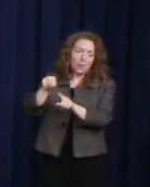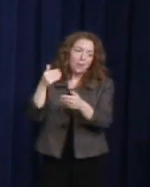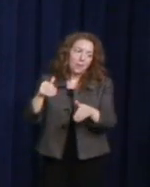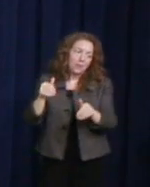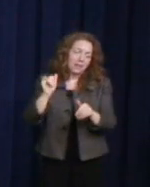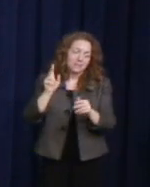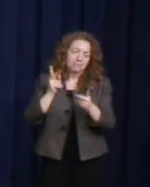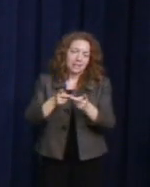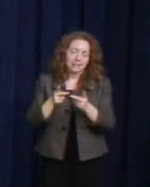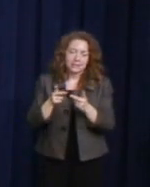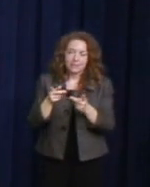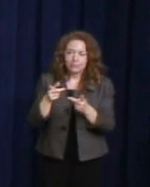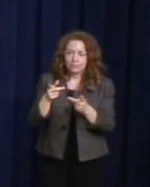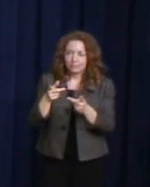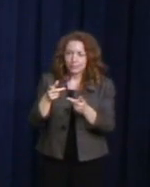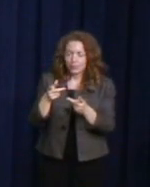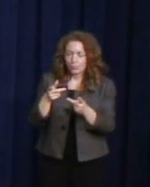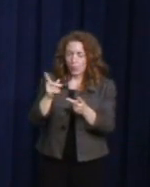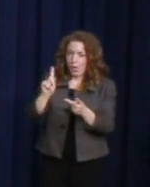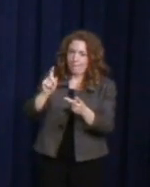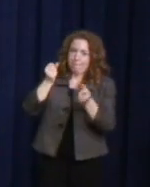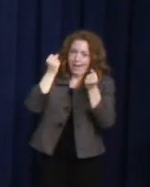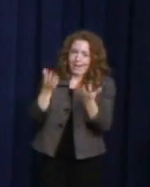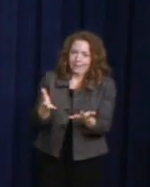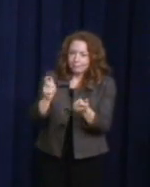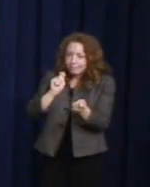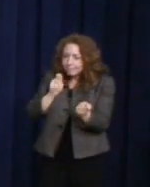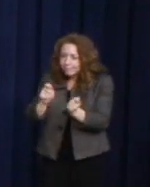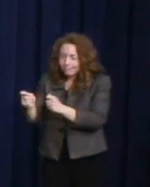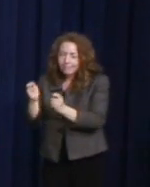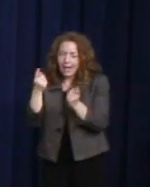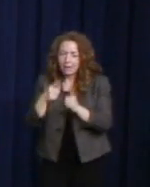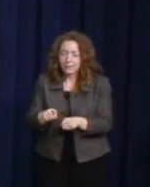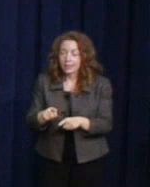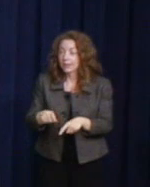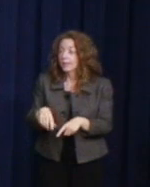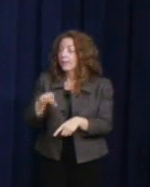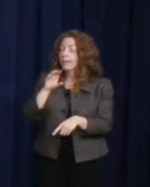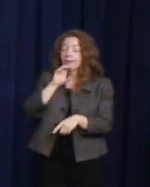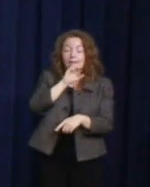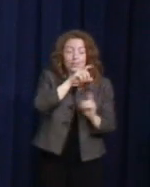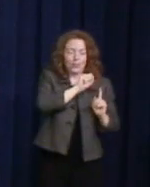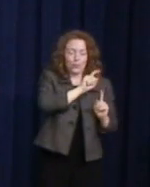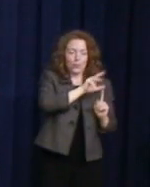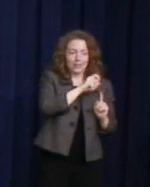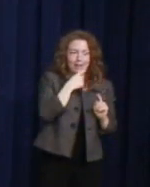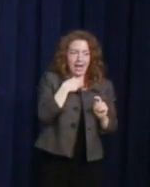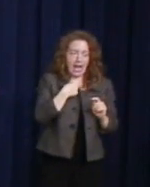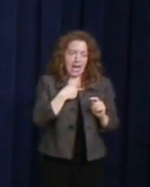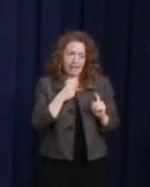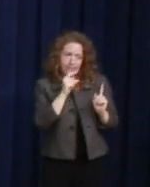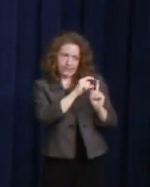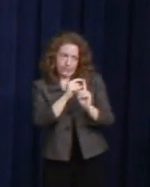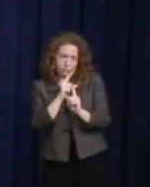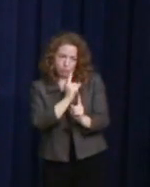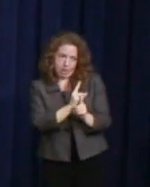When Stewart said that I had my semantics correct about tolerance. In San Francisco, we think tolerance is sort